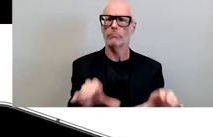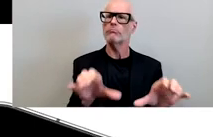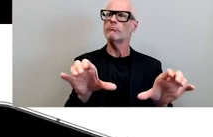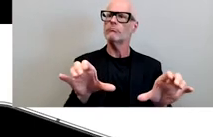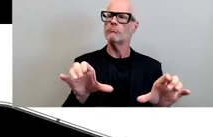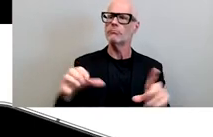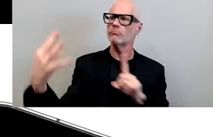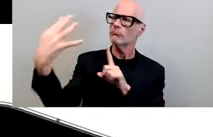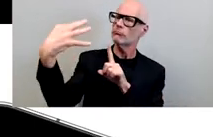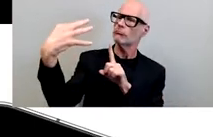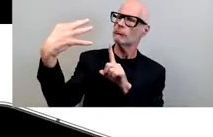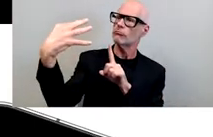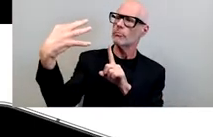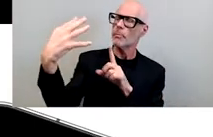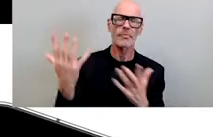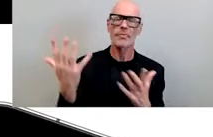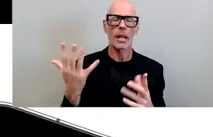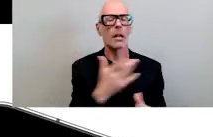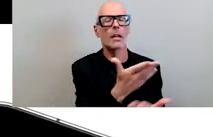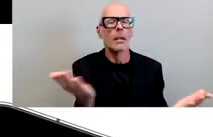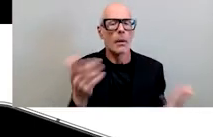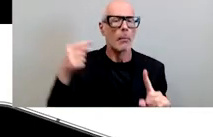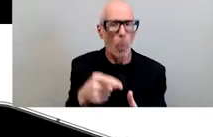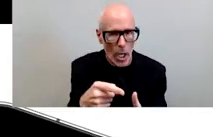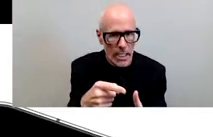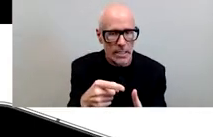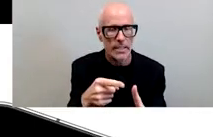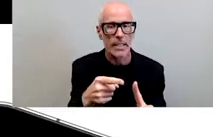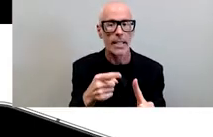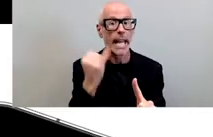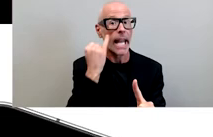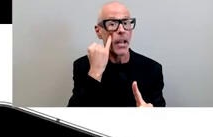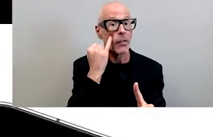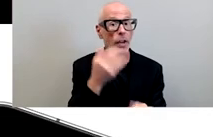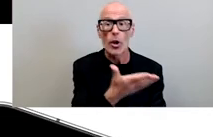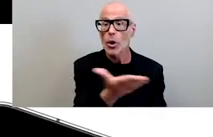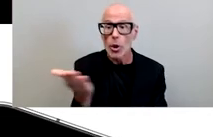point here for you the implication for you is to if you're going to be out here on the anti-racism